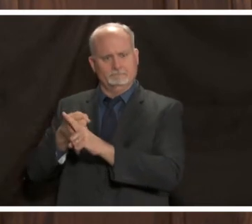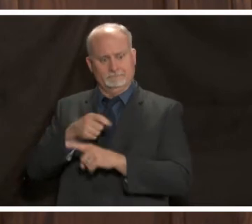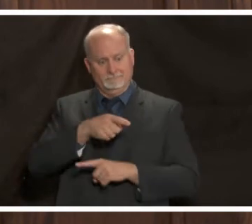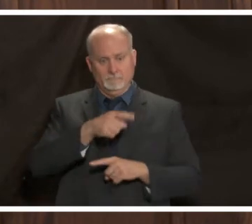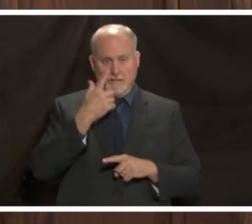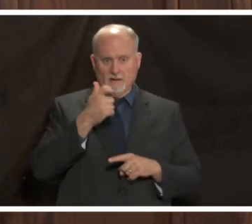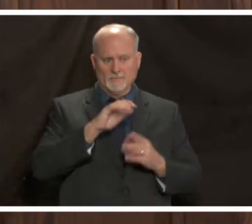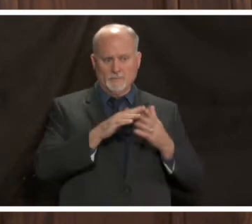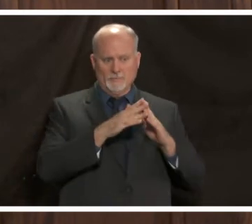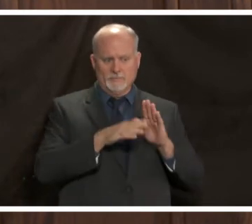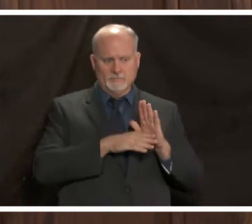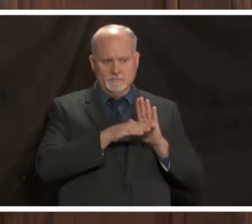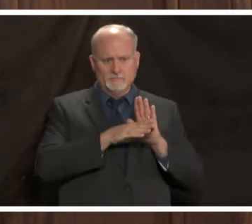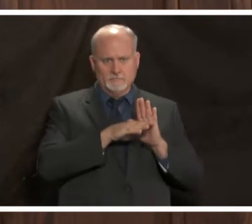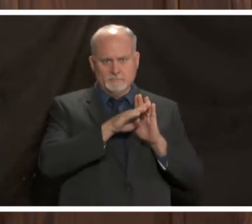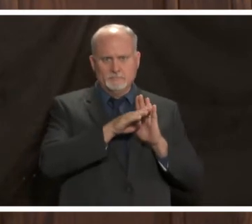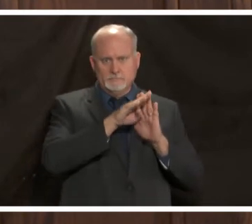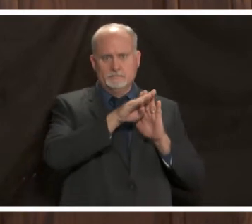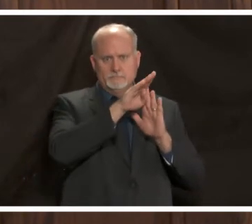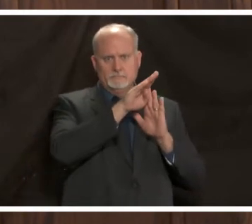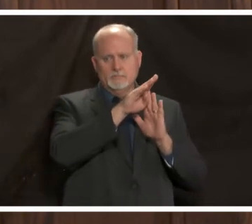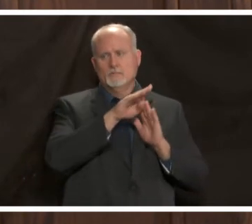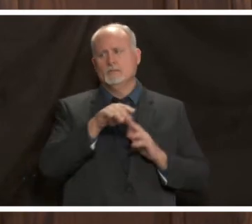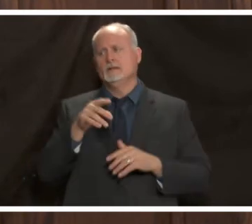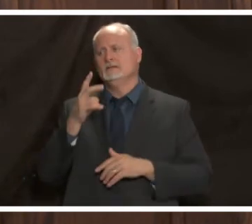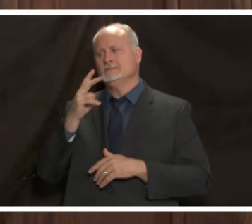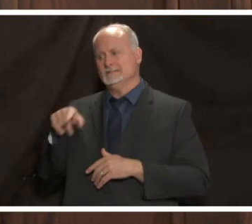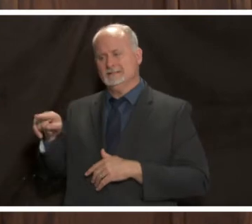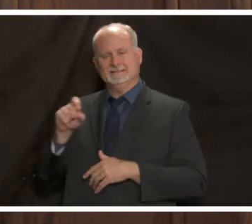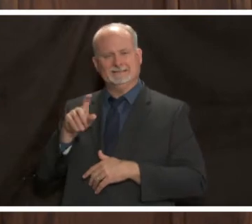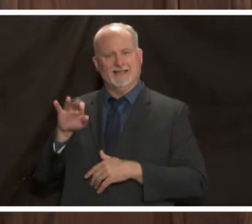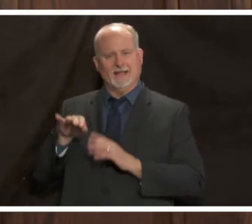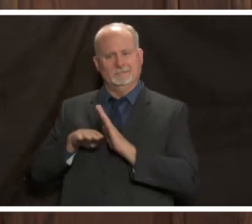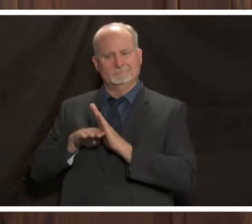in the community and we've seen a commensurate rise in cases in our staff so that's something